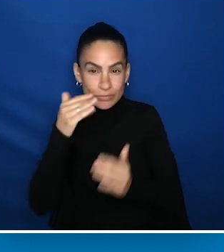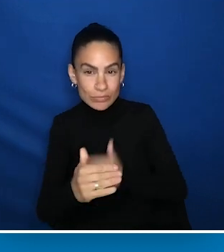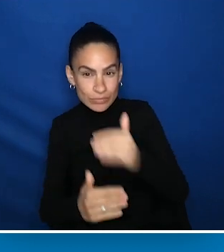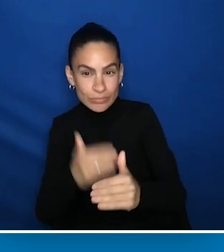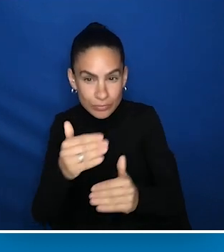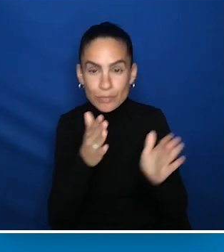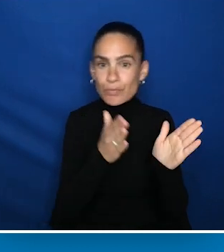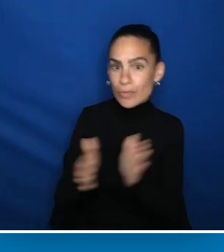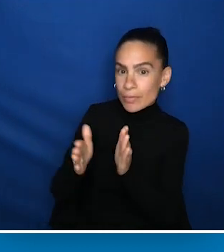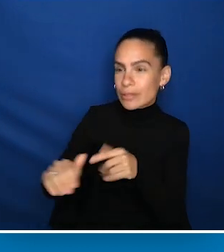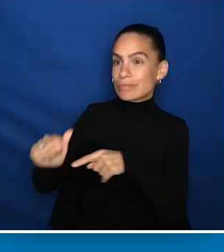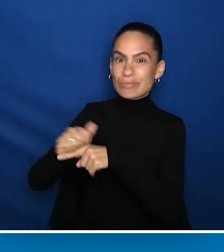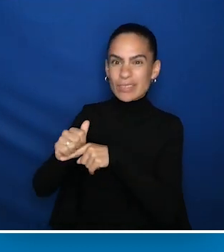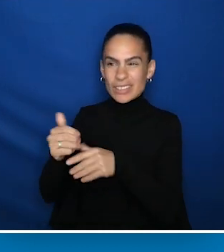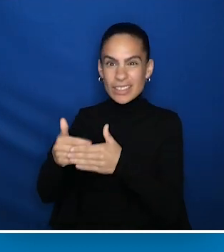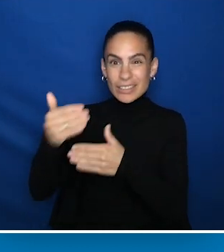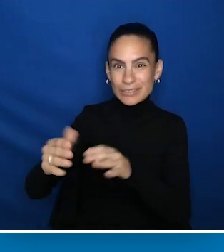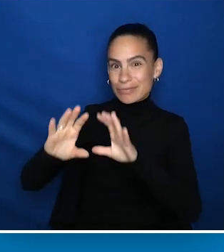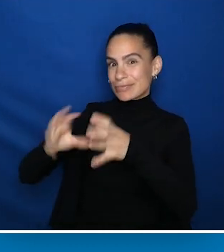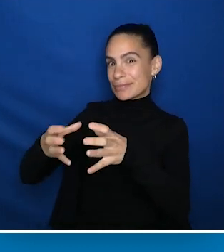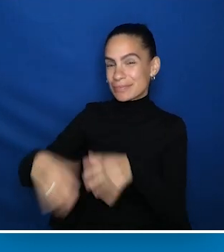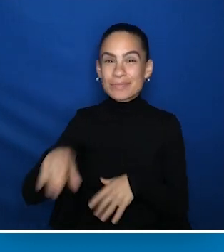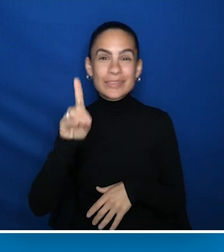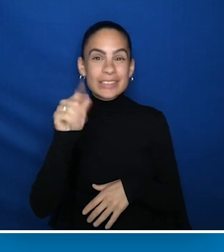They are preparing and training the next generation of disability-competent